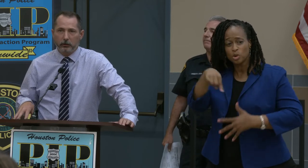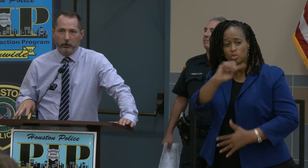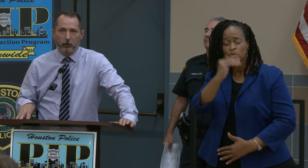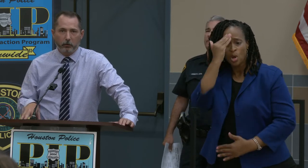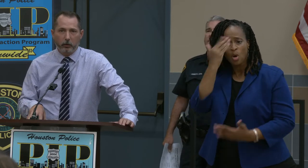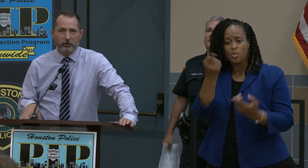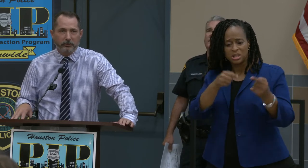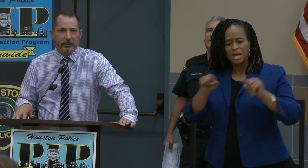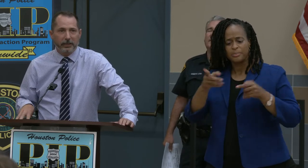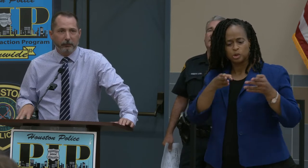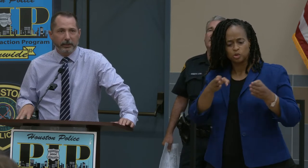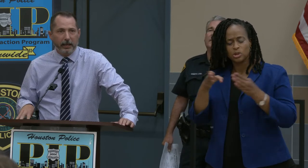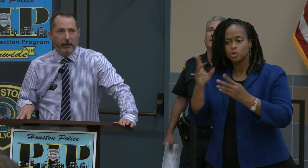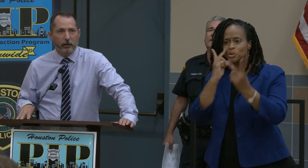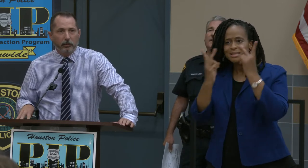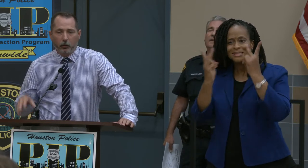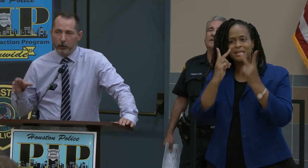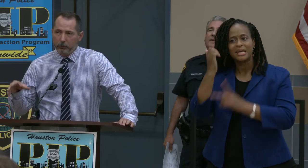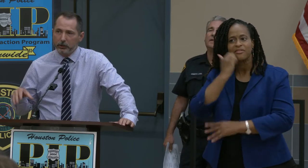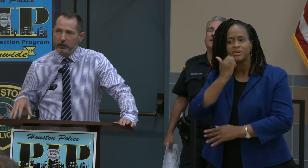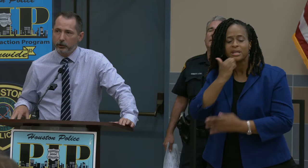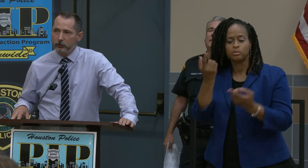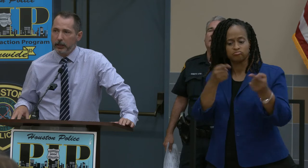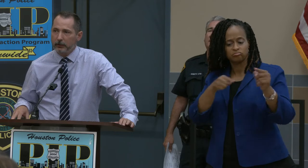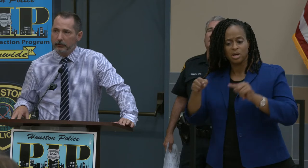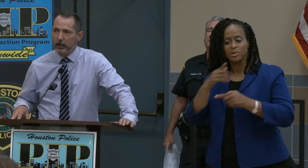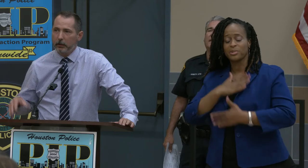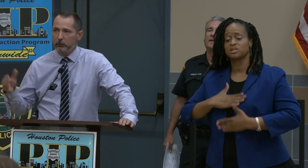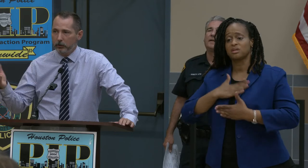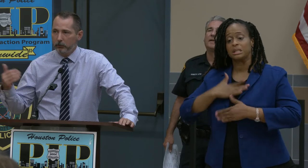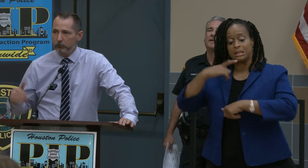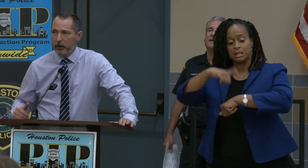Y'all are the ones that see it every day. We appreciate you taking the time to come up here out